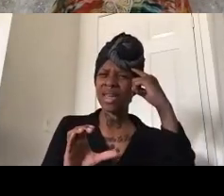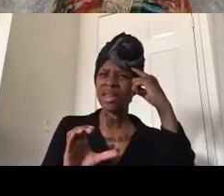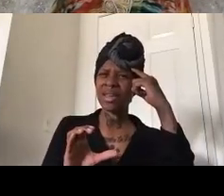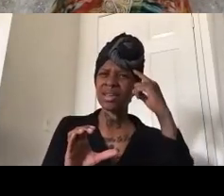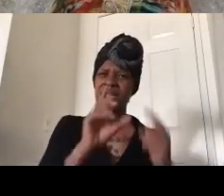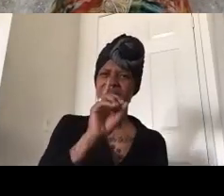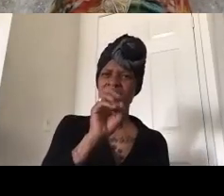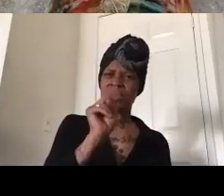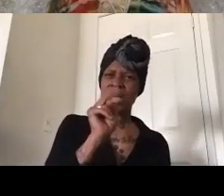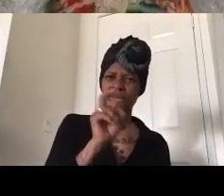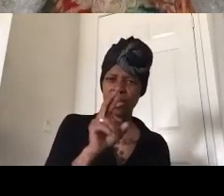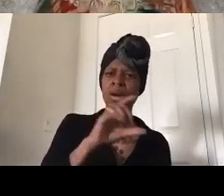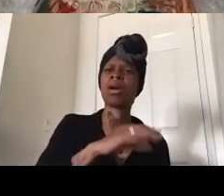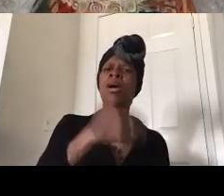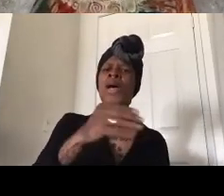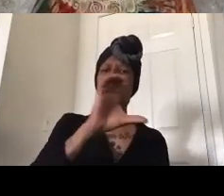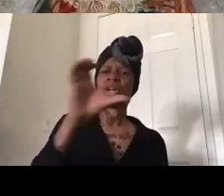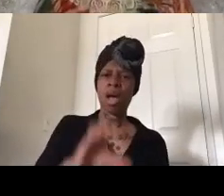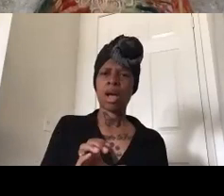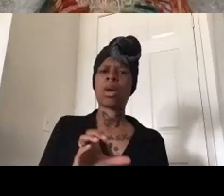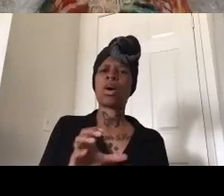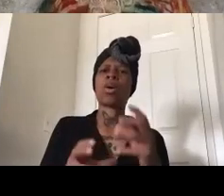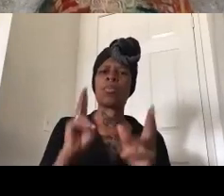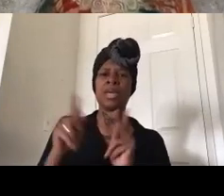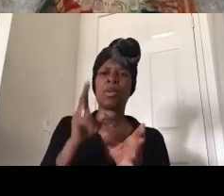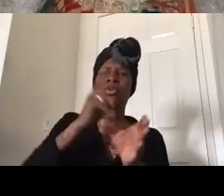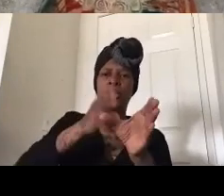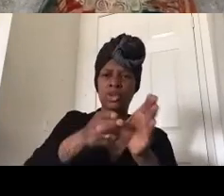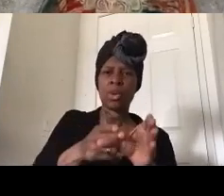we picked up some comrades from chicago and then went on to cleveland